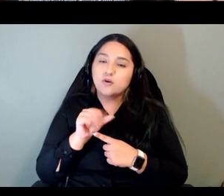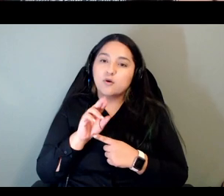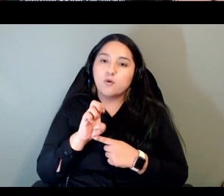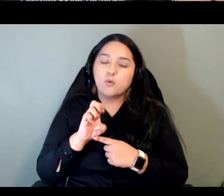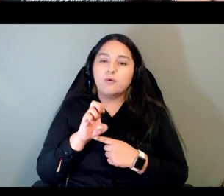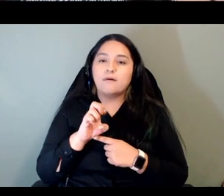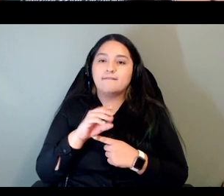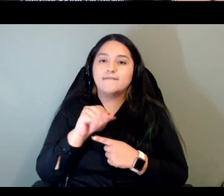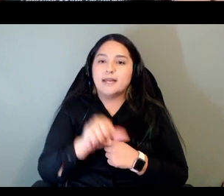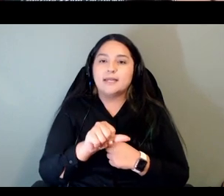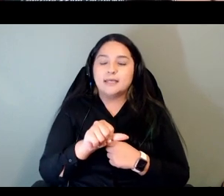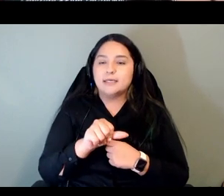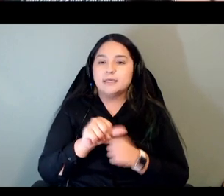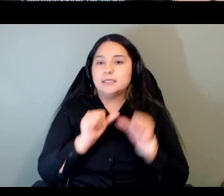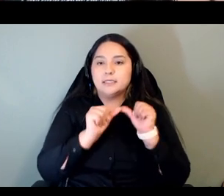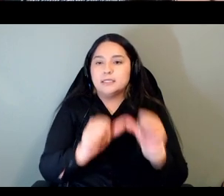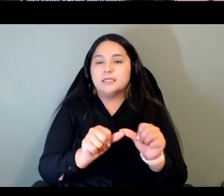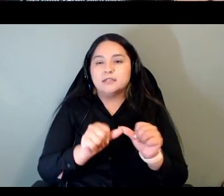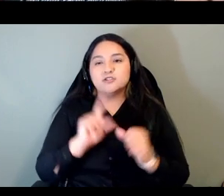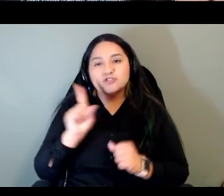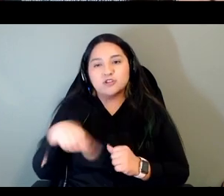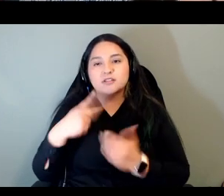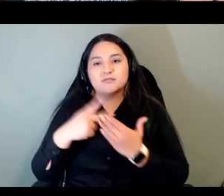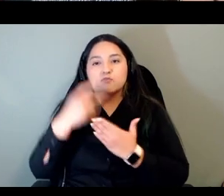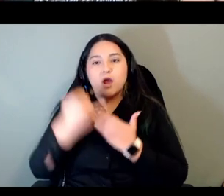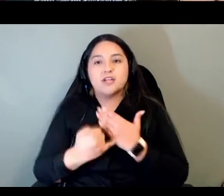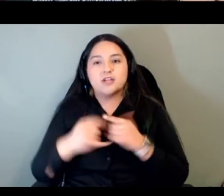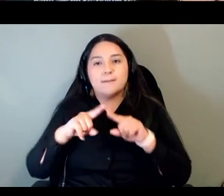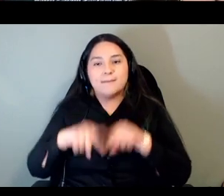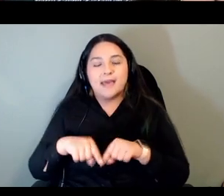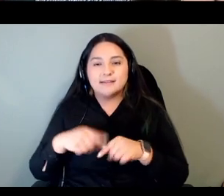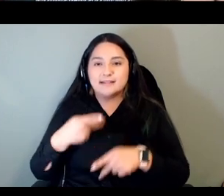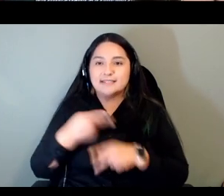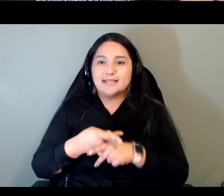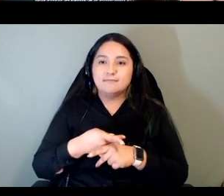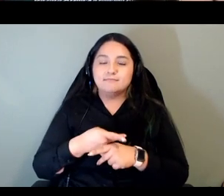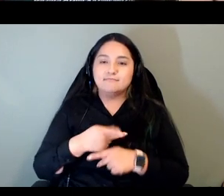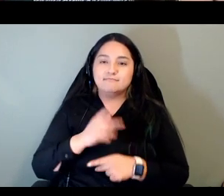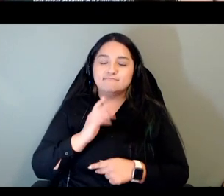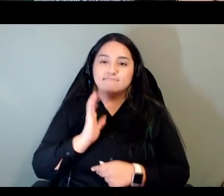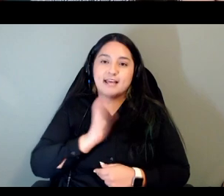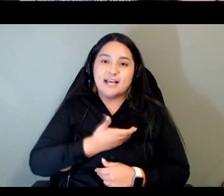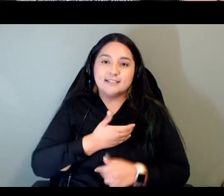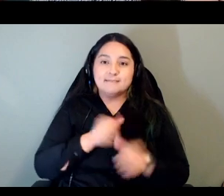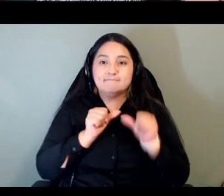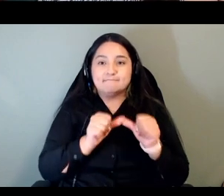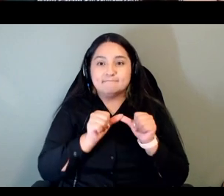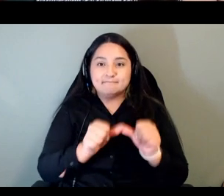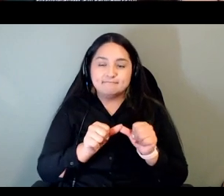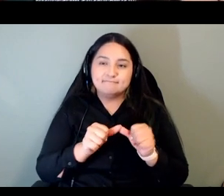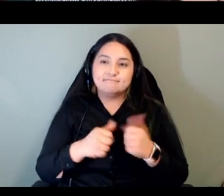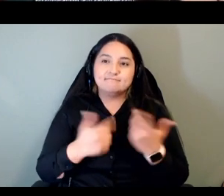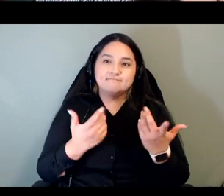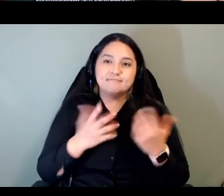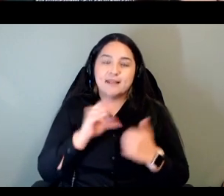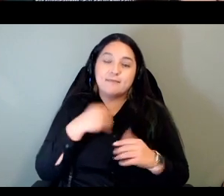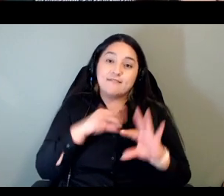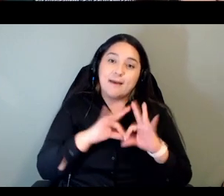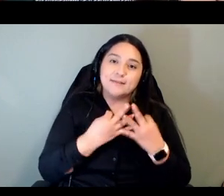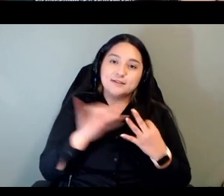is but it's been keeping us afloat and and my family i guess but um so we had to look